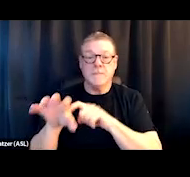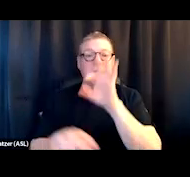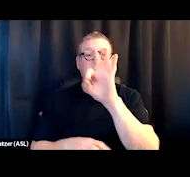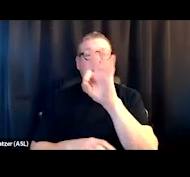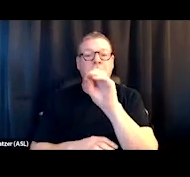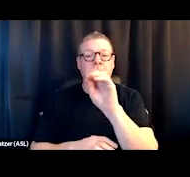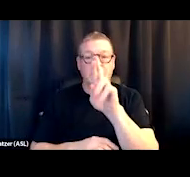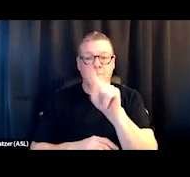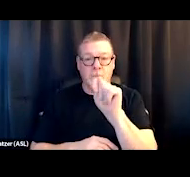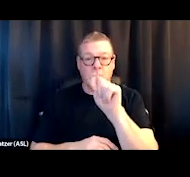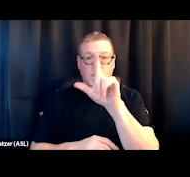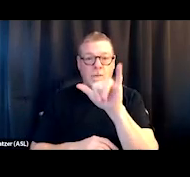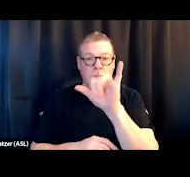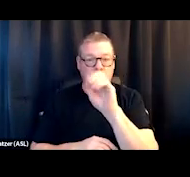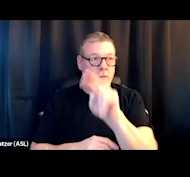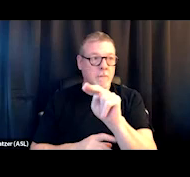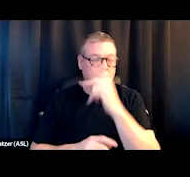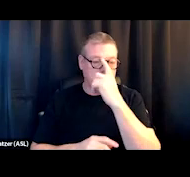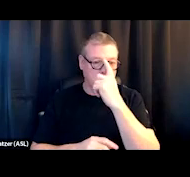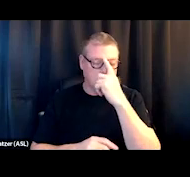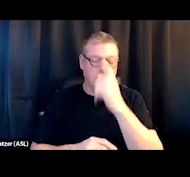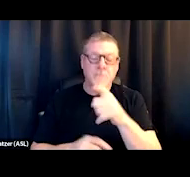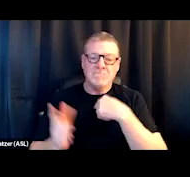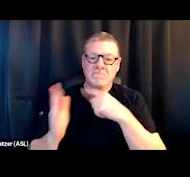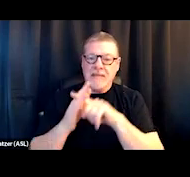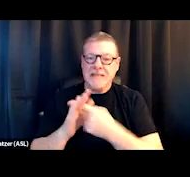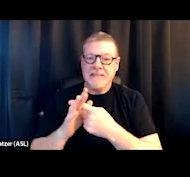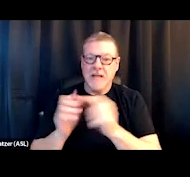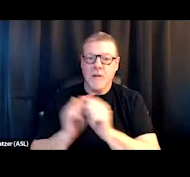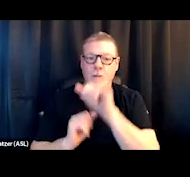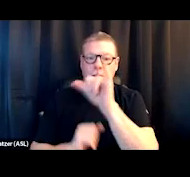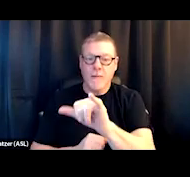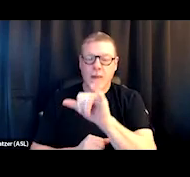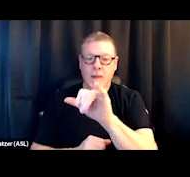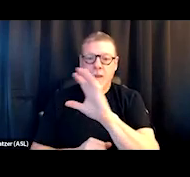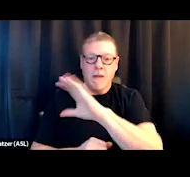And we started this when I was with the Colorado Coalition for the Homeless,